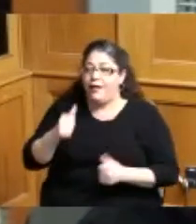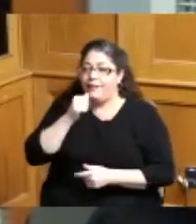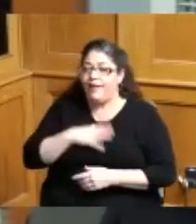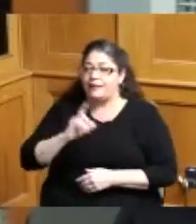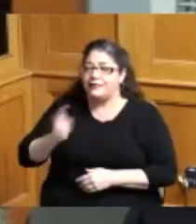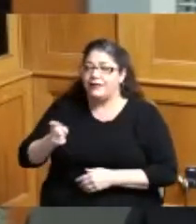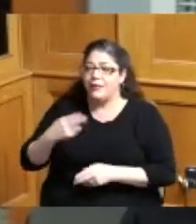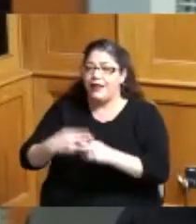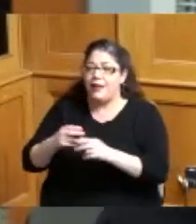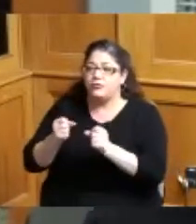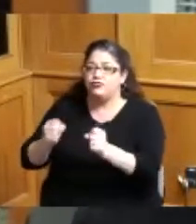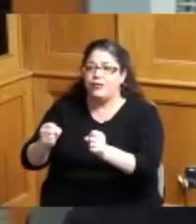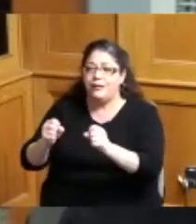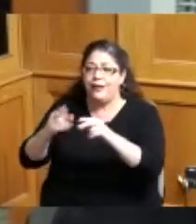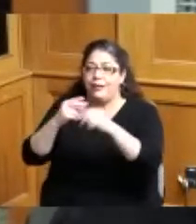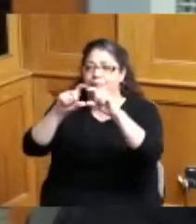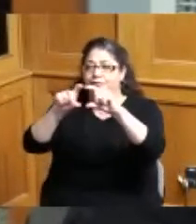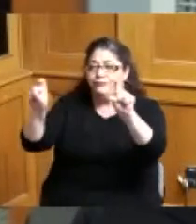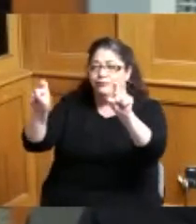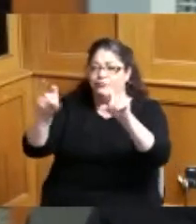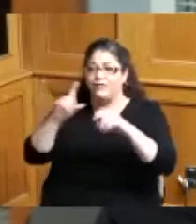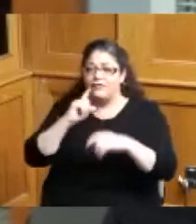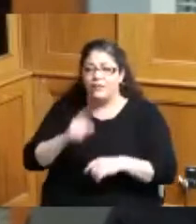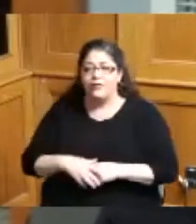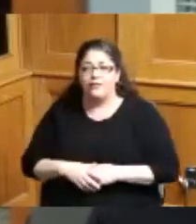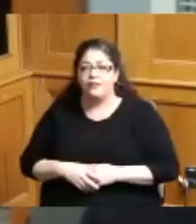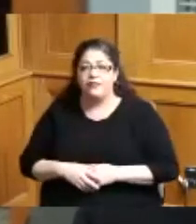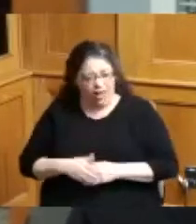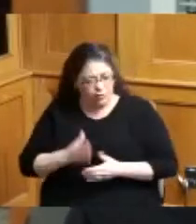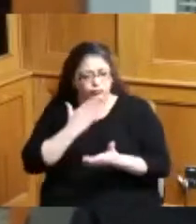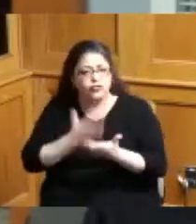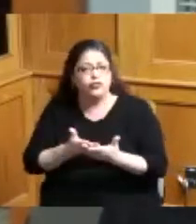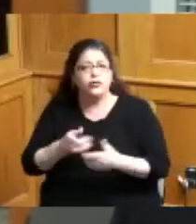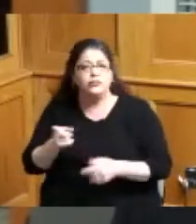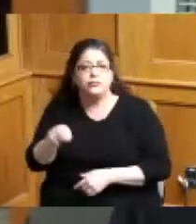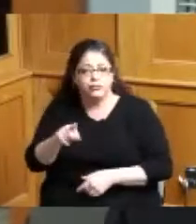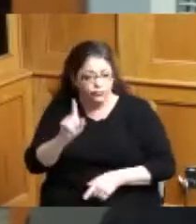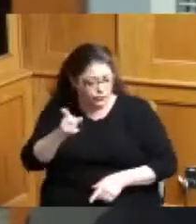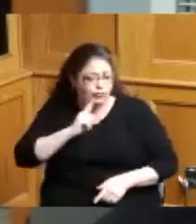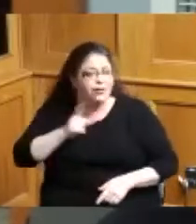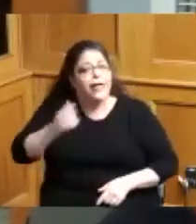y'all should get them a street sign that sounds good don't it don't they know it sound good over